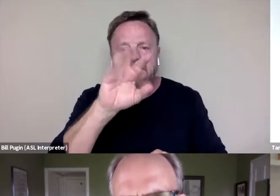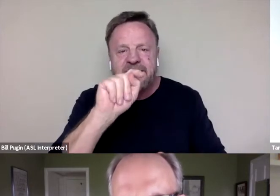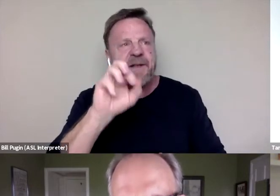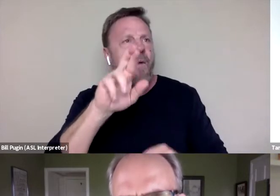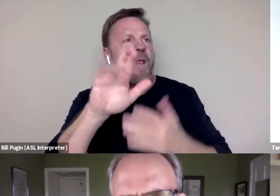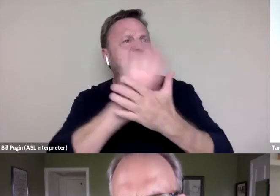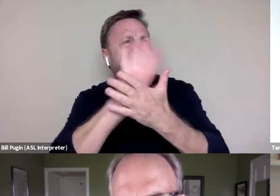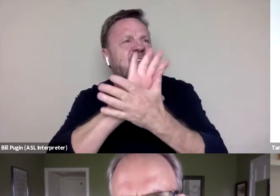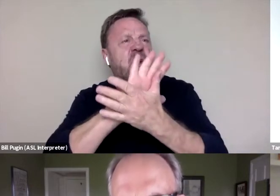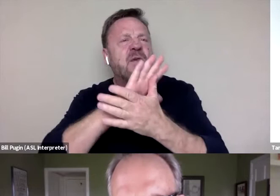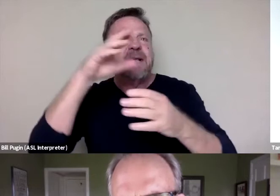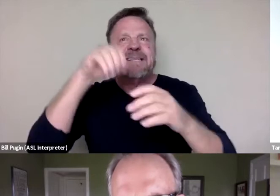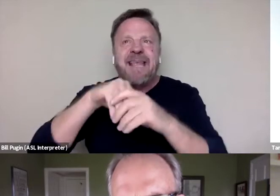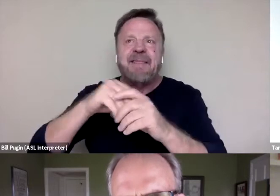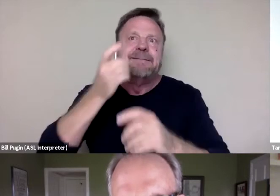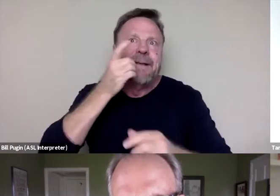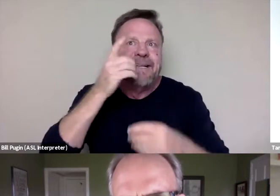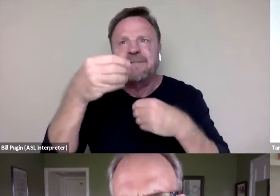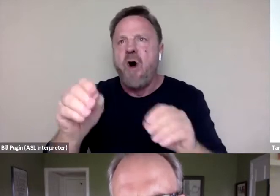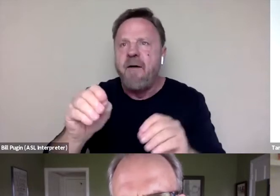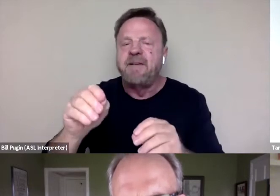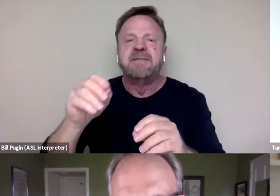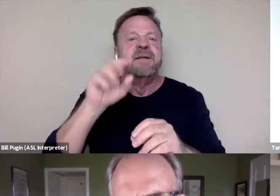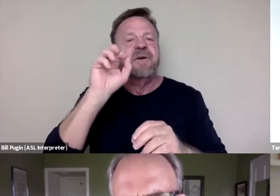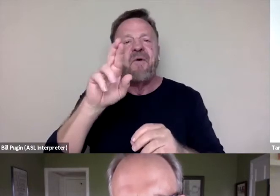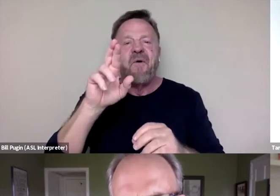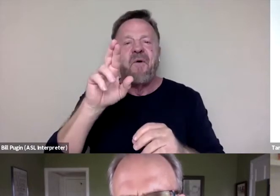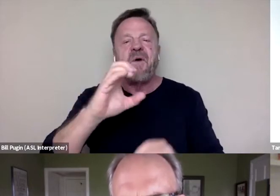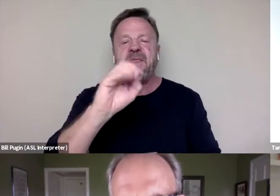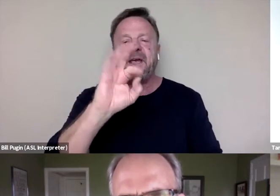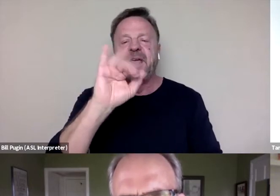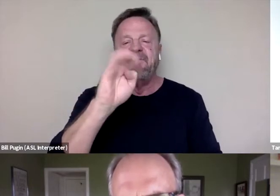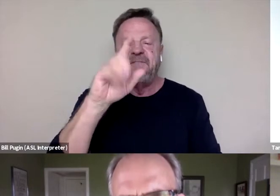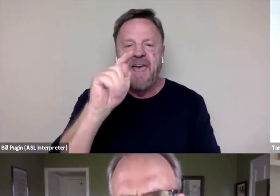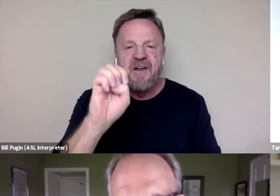when they're in the dentist office or the Confederate statue of people who raped our ancestors.